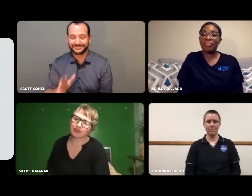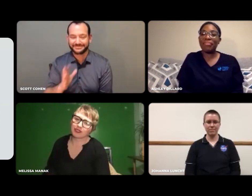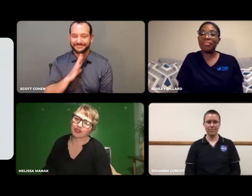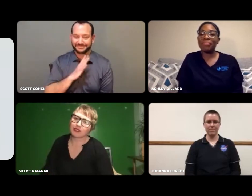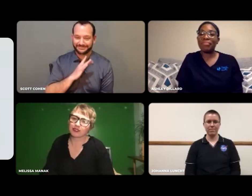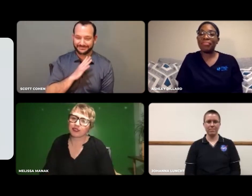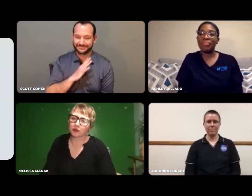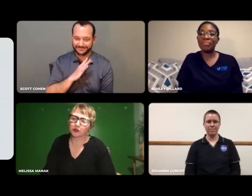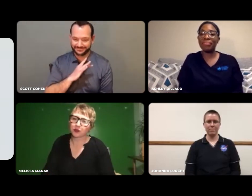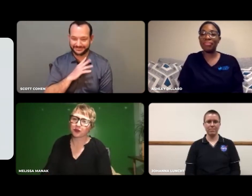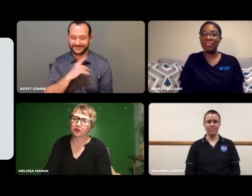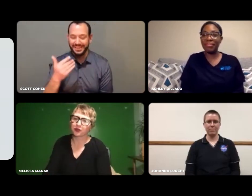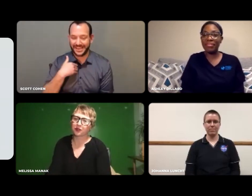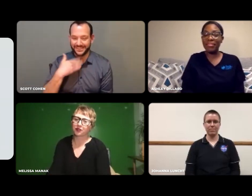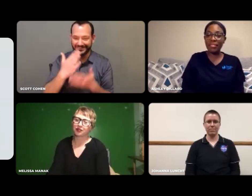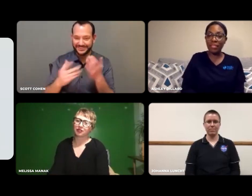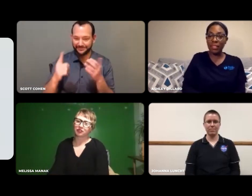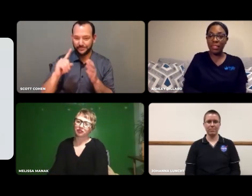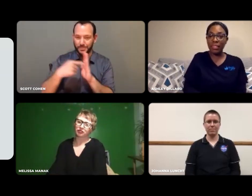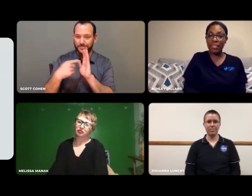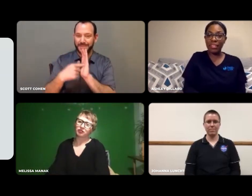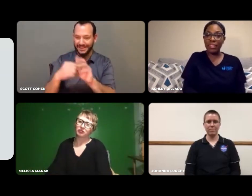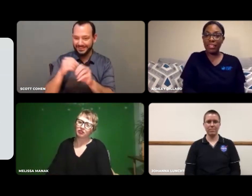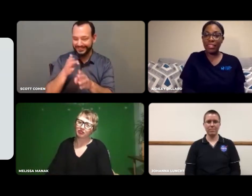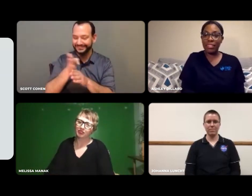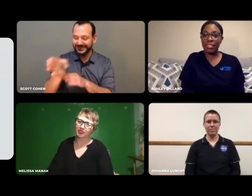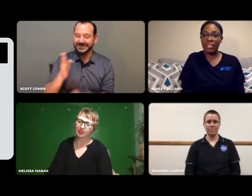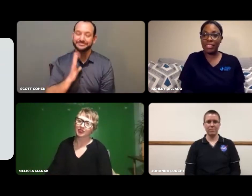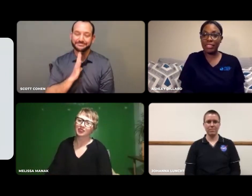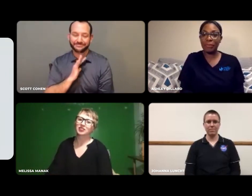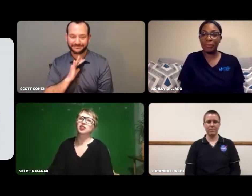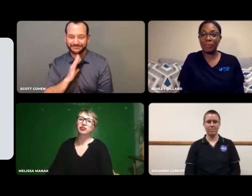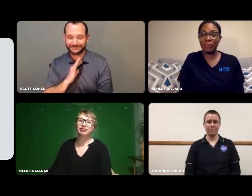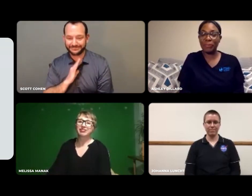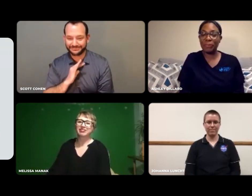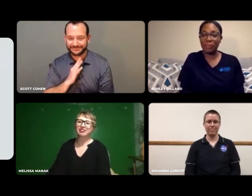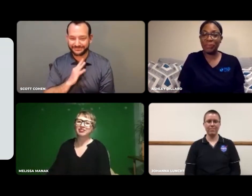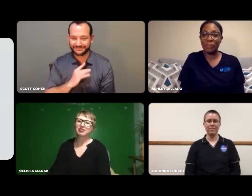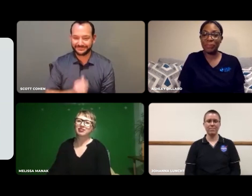Great that you highlighted people in the field as well.